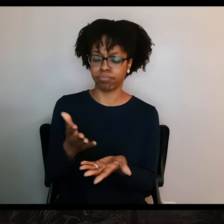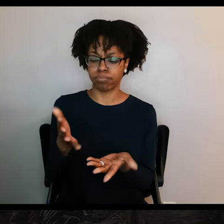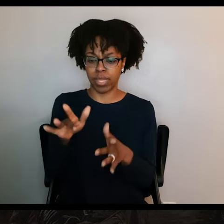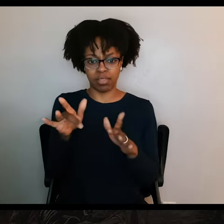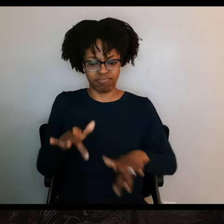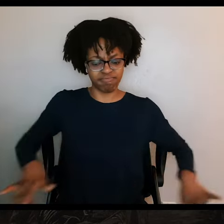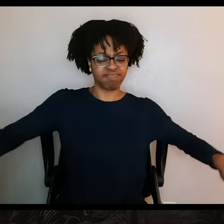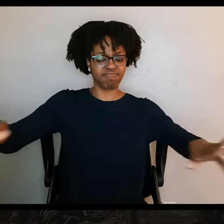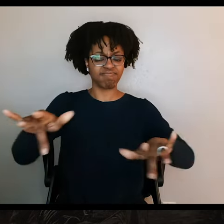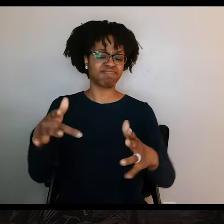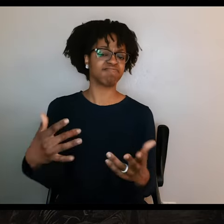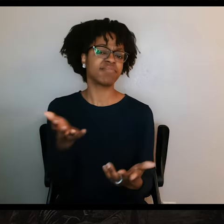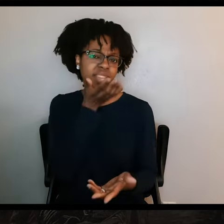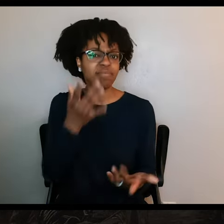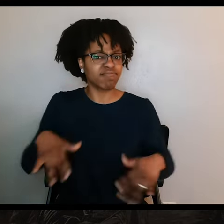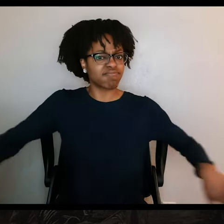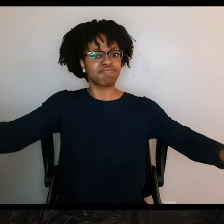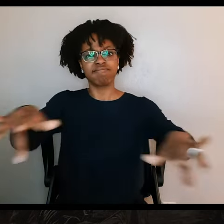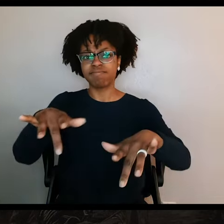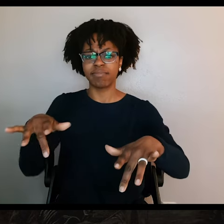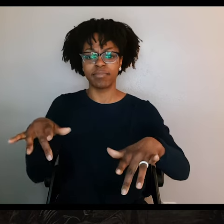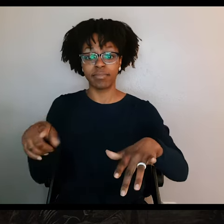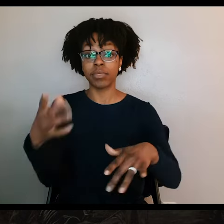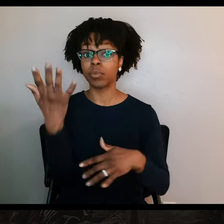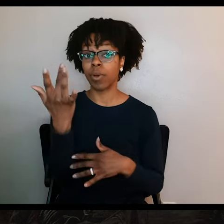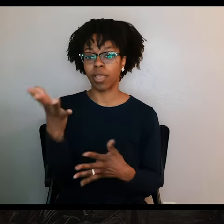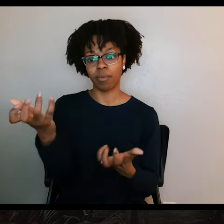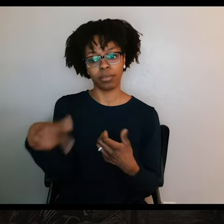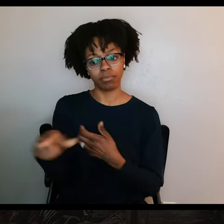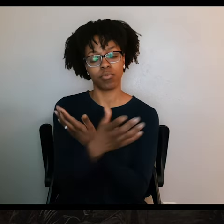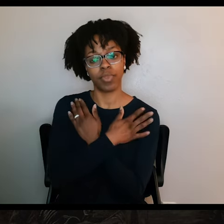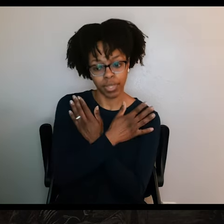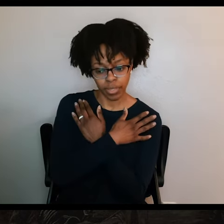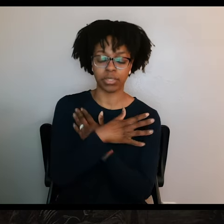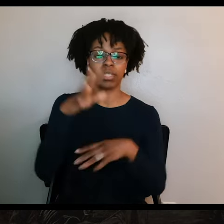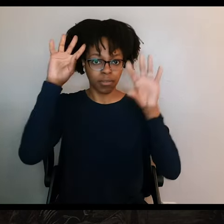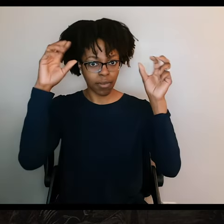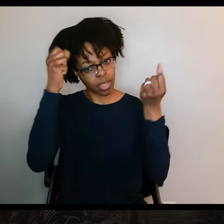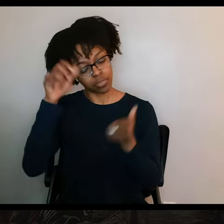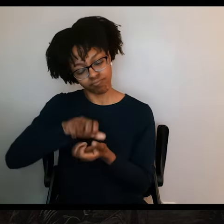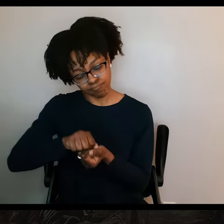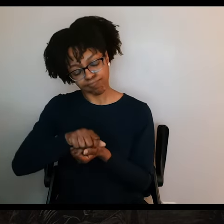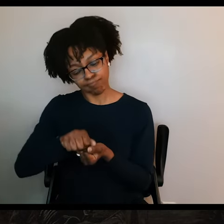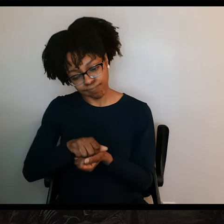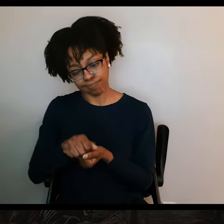And the reason he did it is he wanted to give his men a chance to rest. And he wanted to give the oxen that were hauling the wagons, an opportunity to graze on some grass.